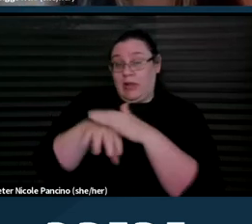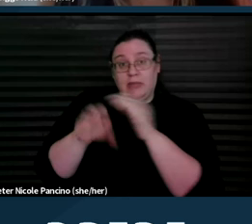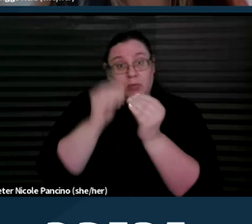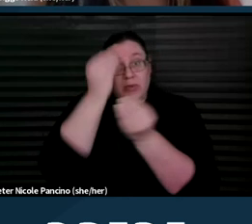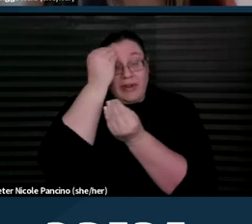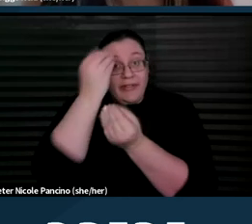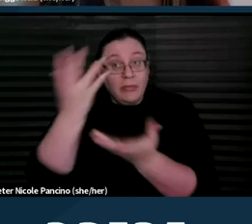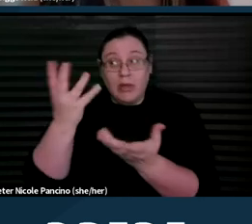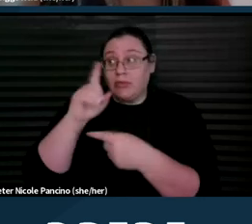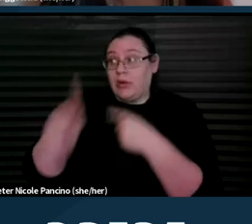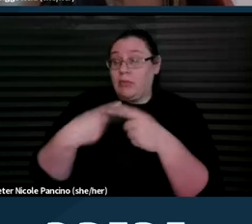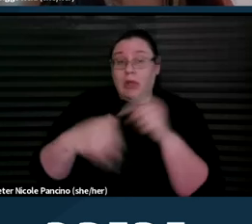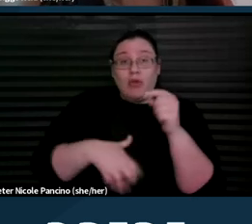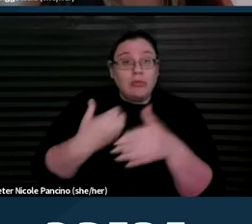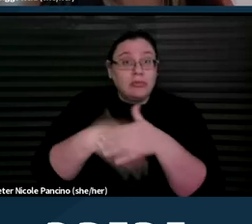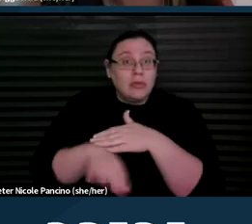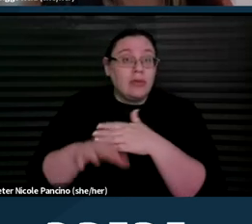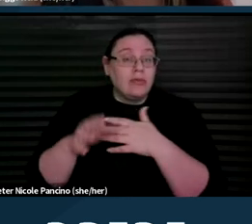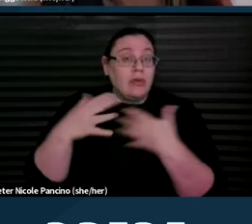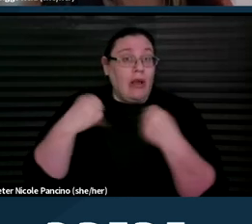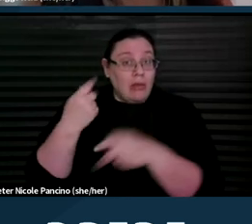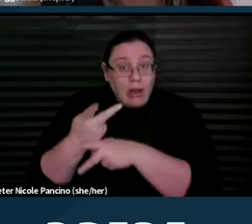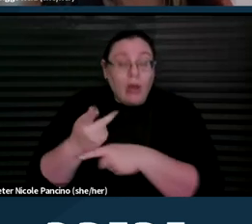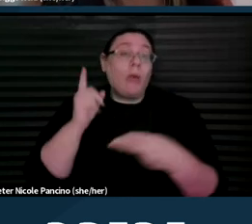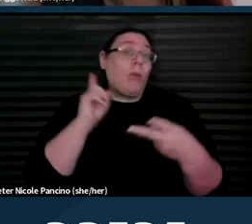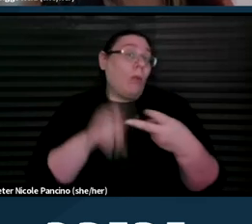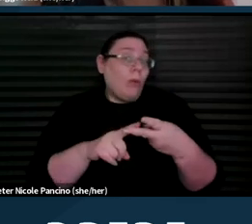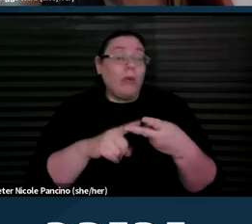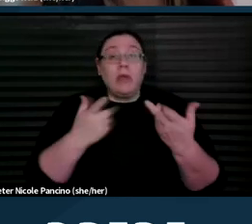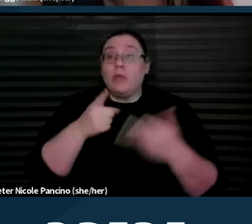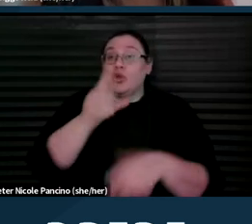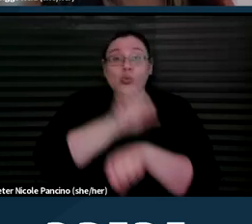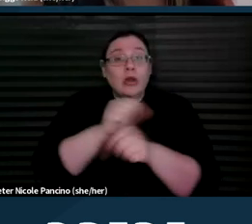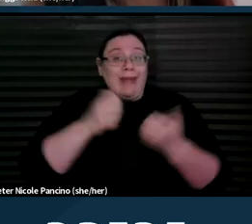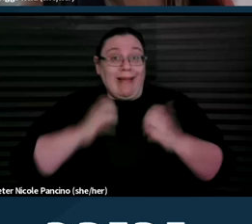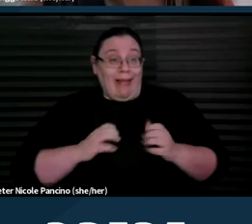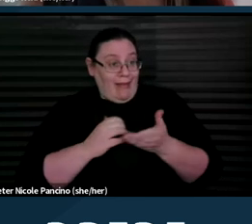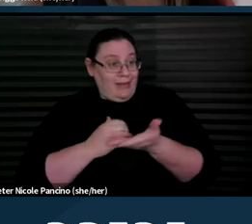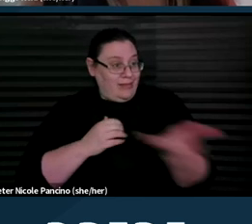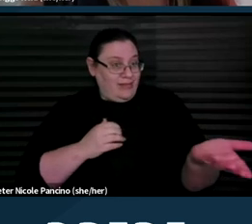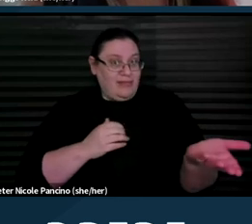about reproductive healthcare or you have clients that you work with that might need this information.